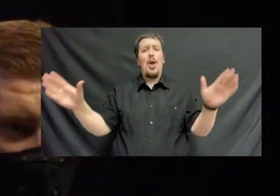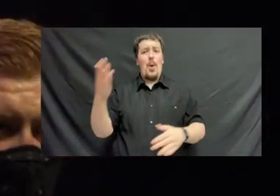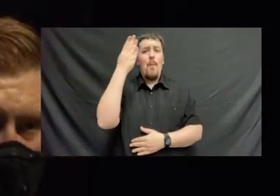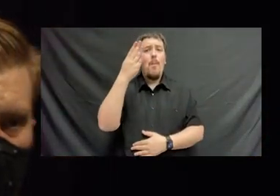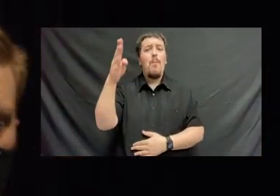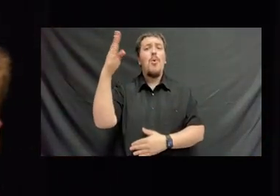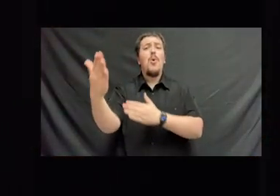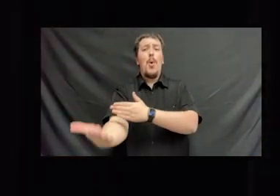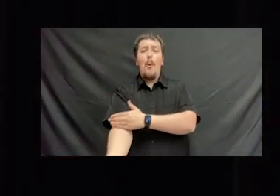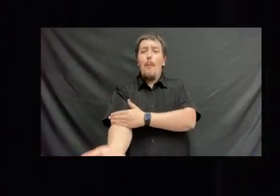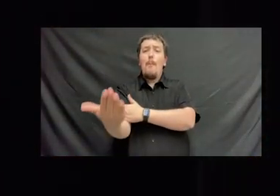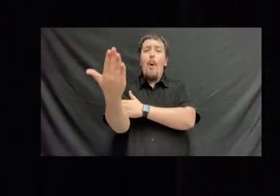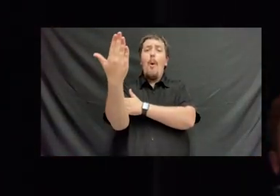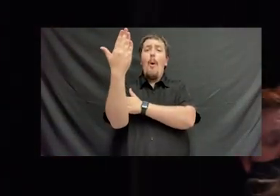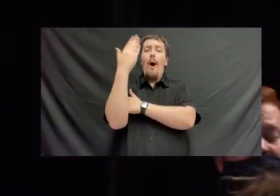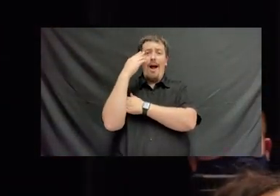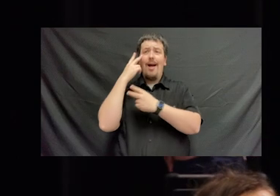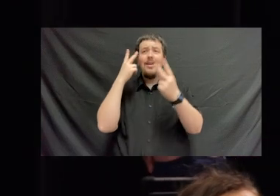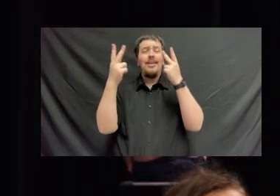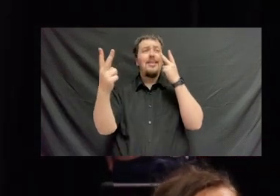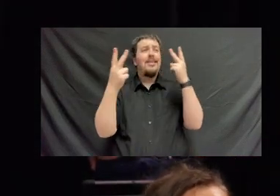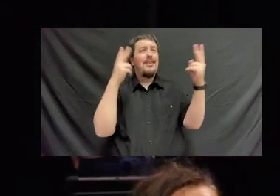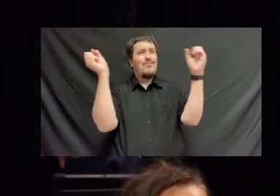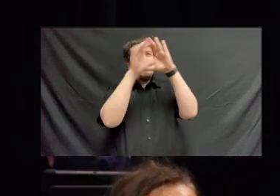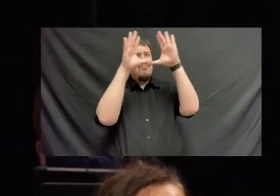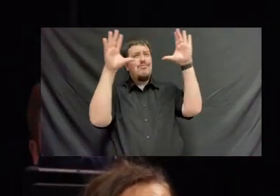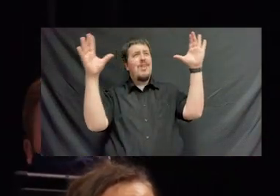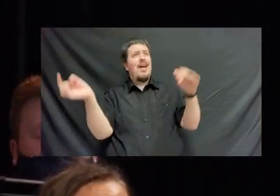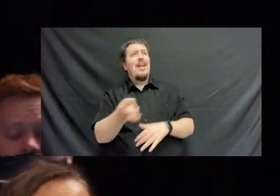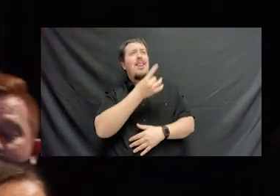I can see the light of a clear blue morning